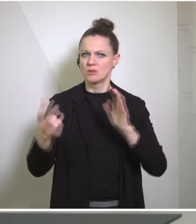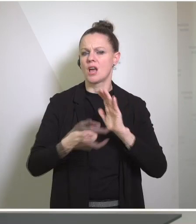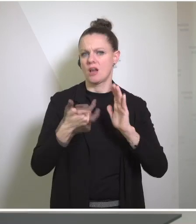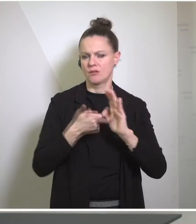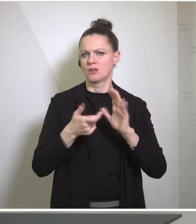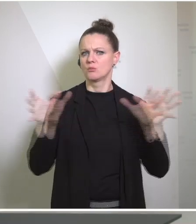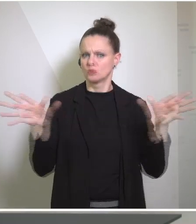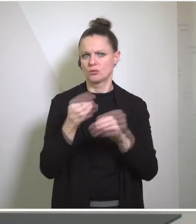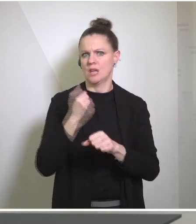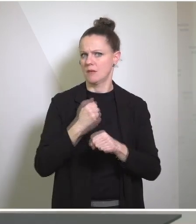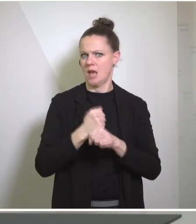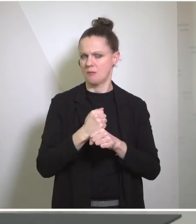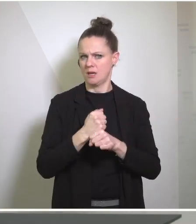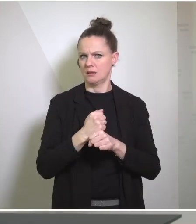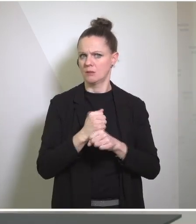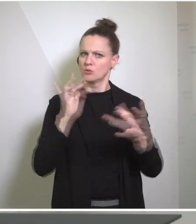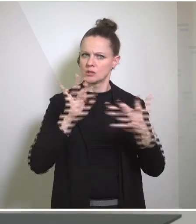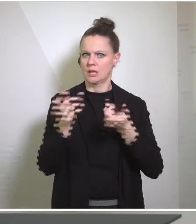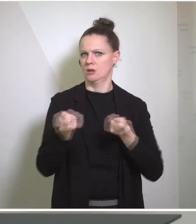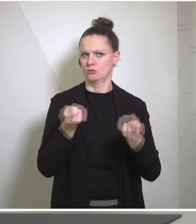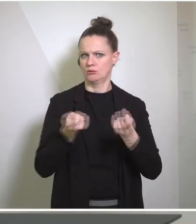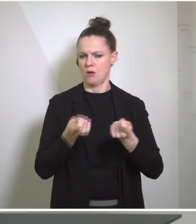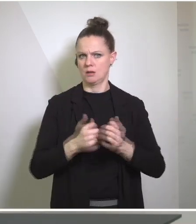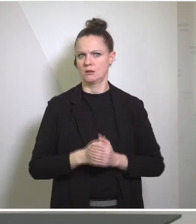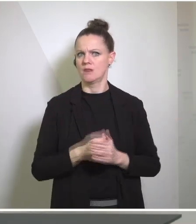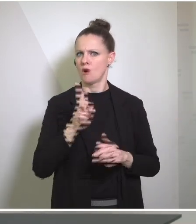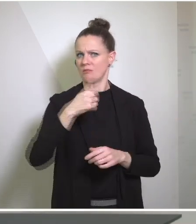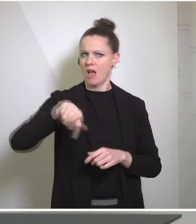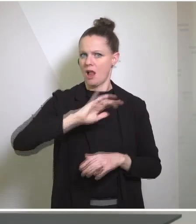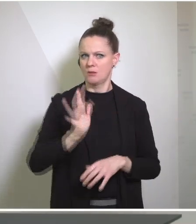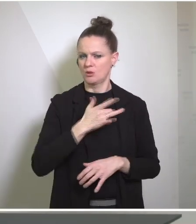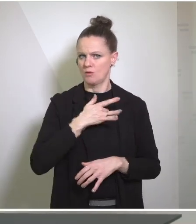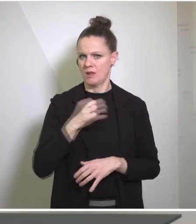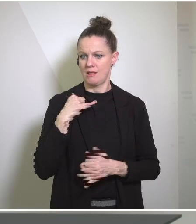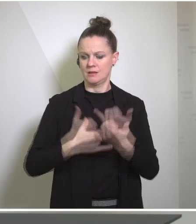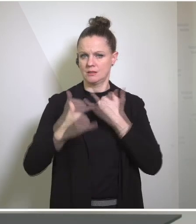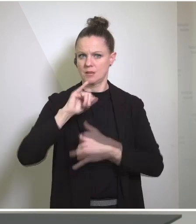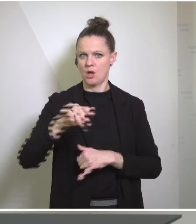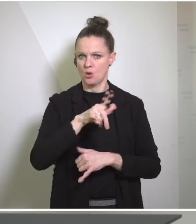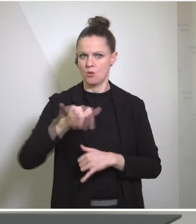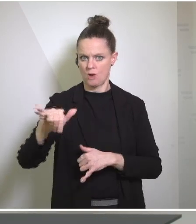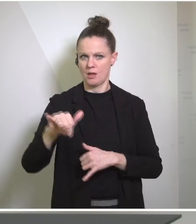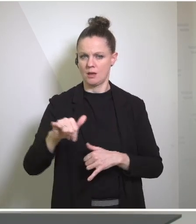together, if we're going to be effective. Last July the United States put together a global